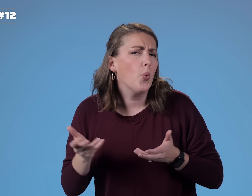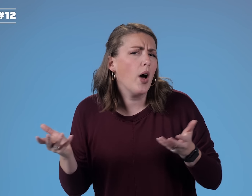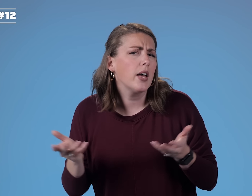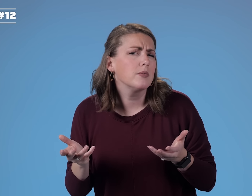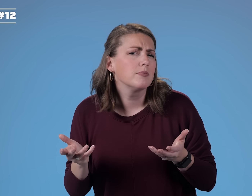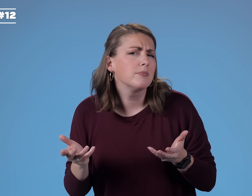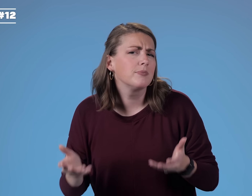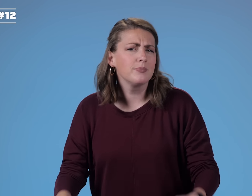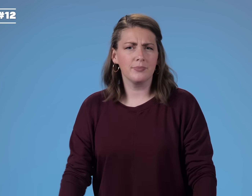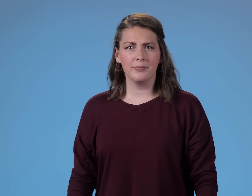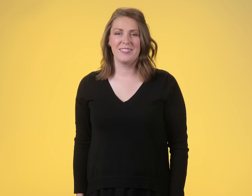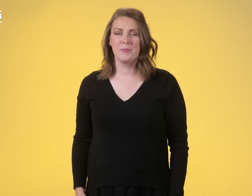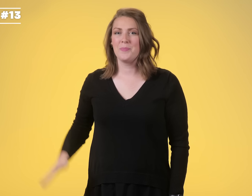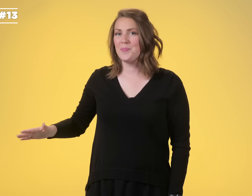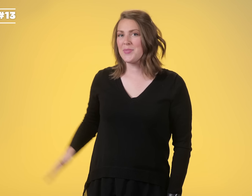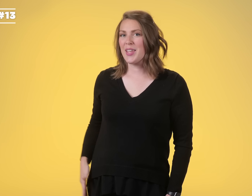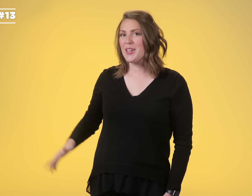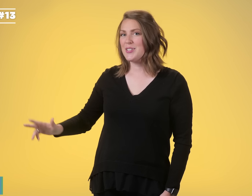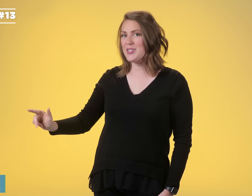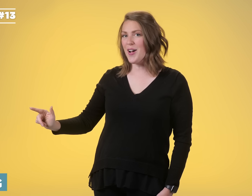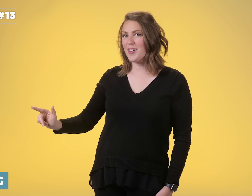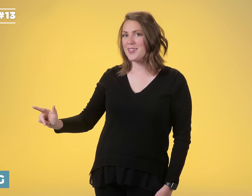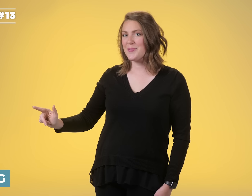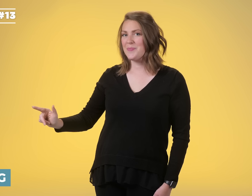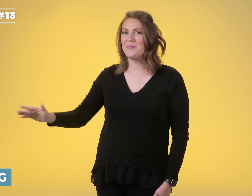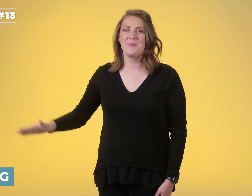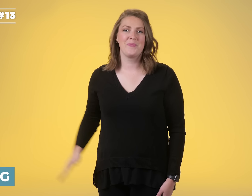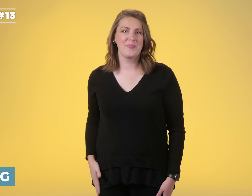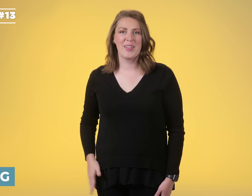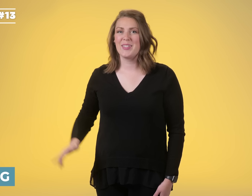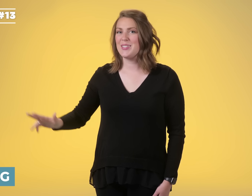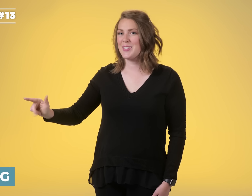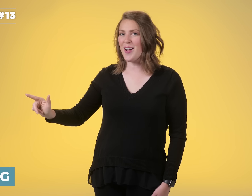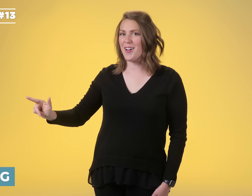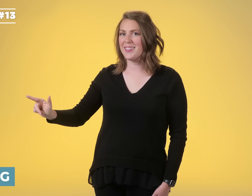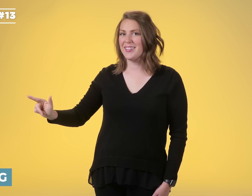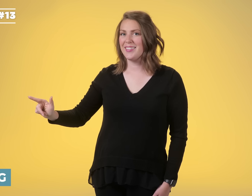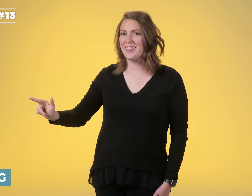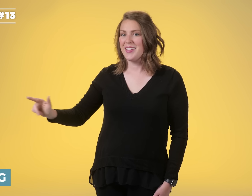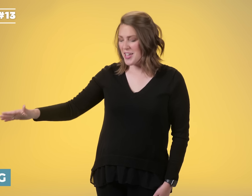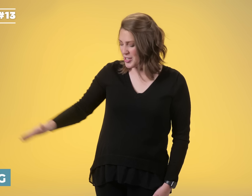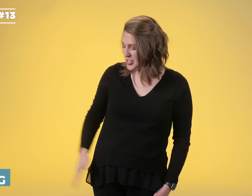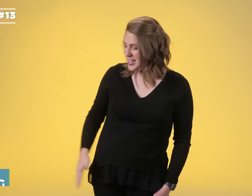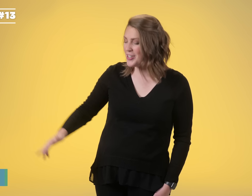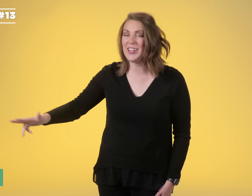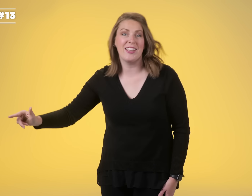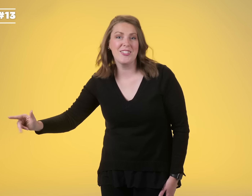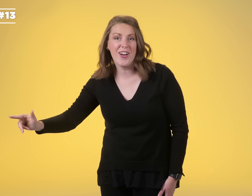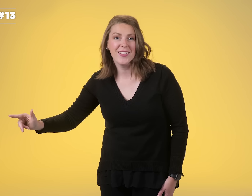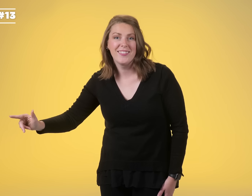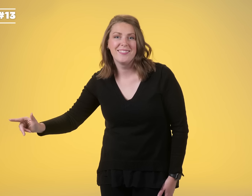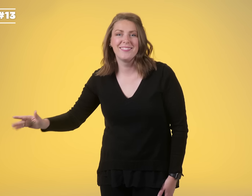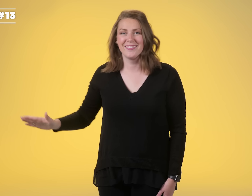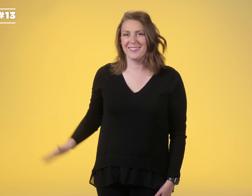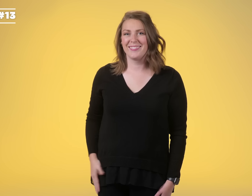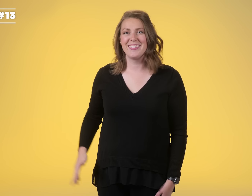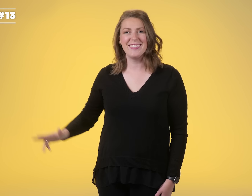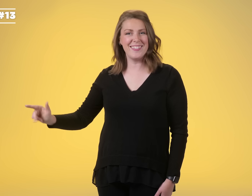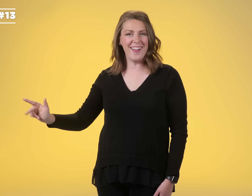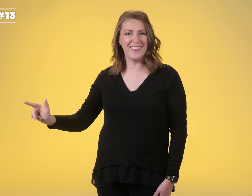WHAT DOG DOG It's just like you're getting a dog. DOG